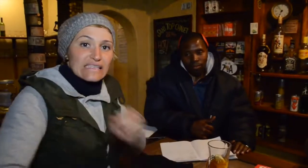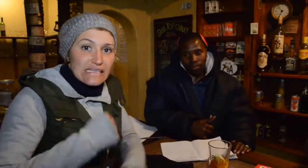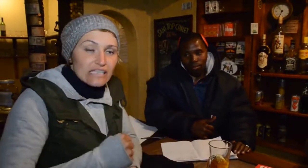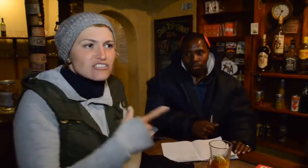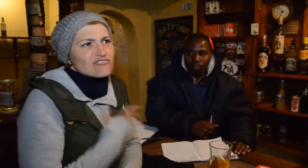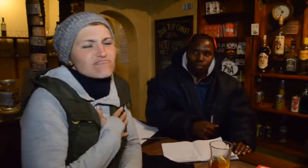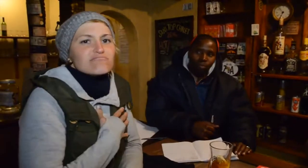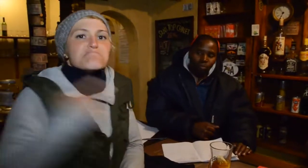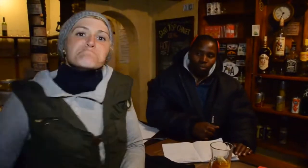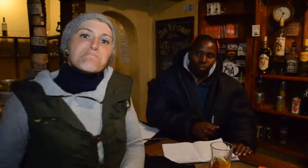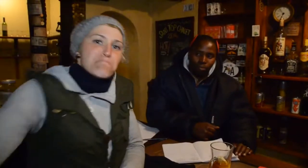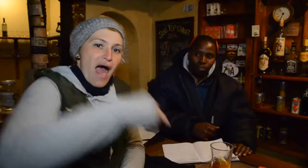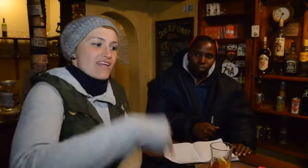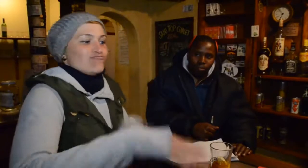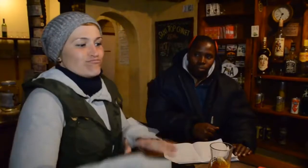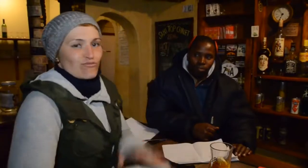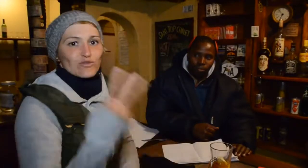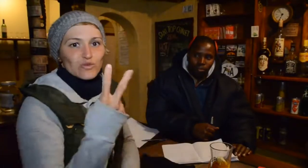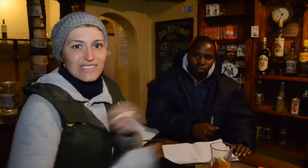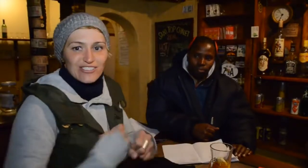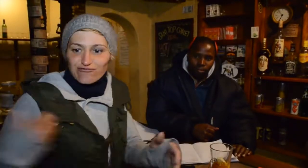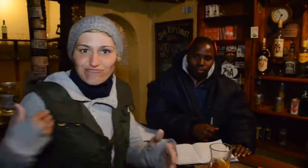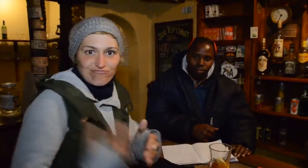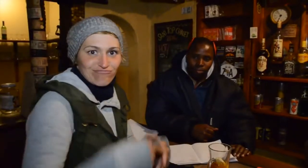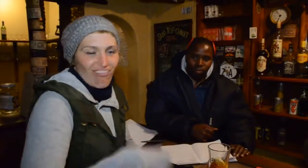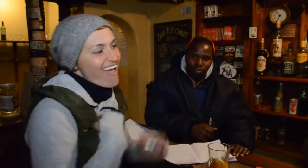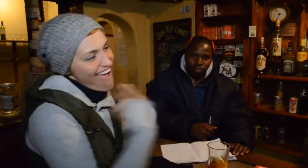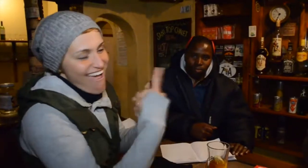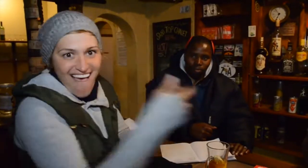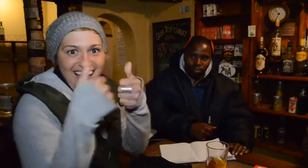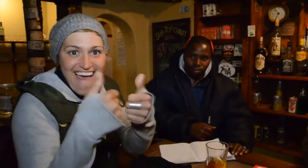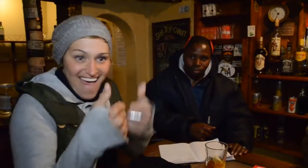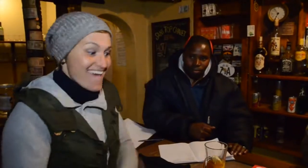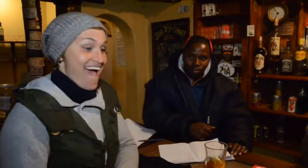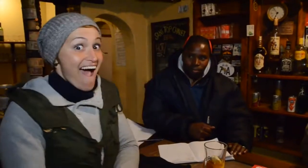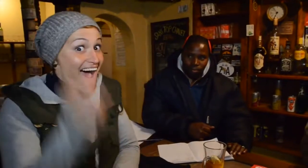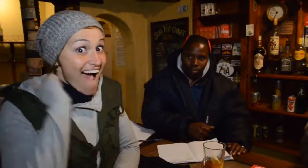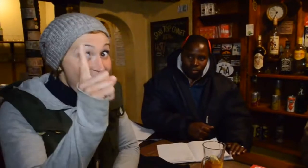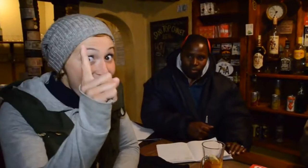He then moved back here and has been living here for the last 2 years.